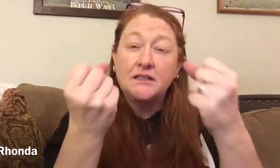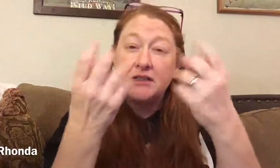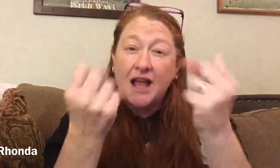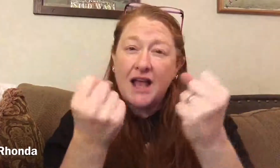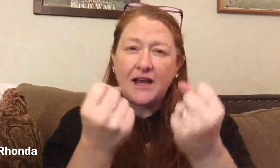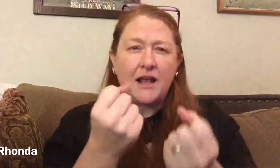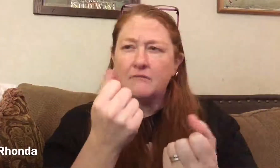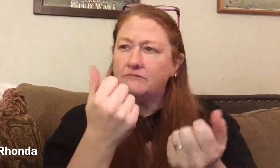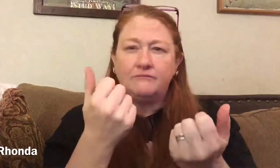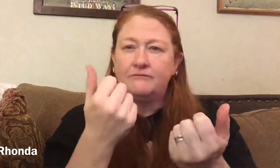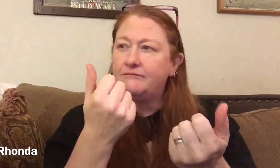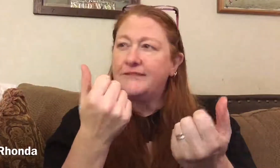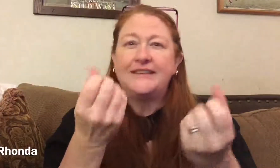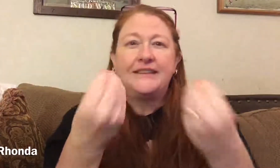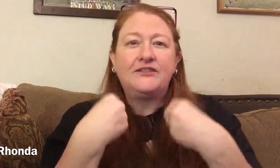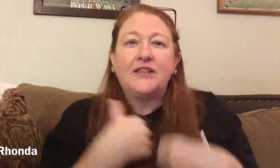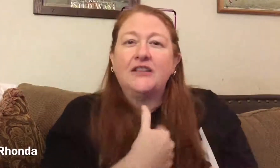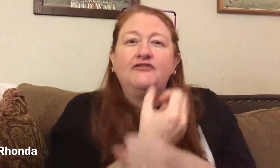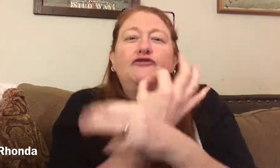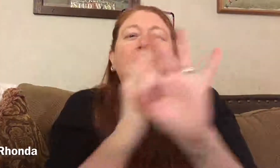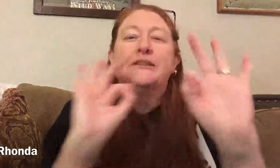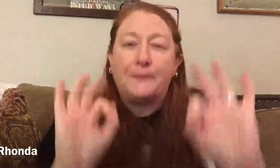Signing gives us freedom.